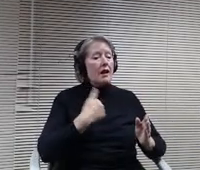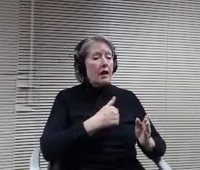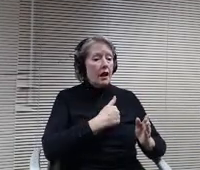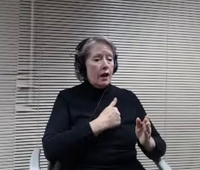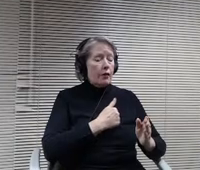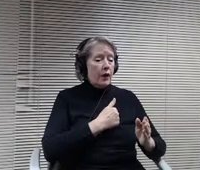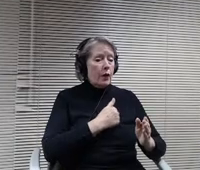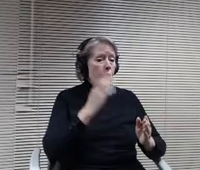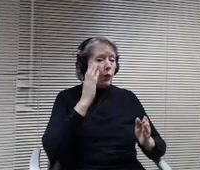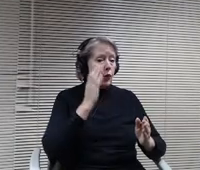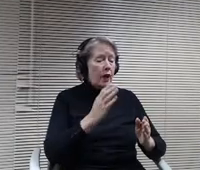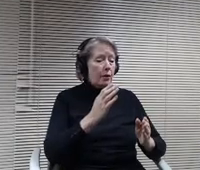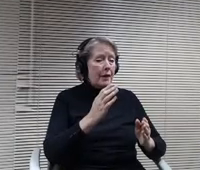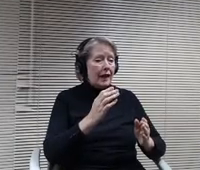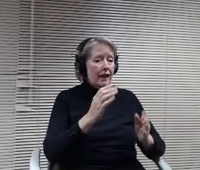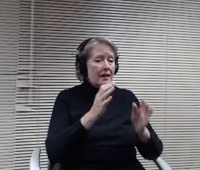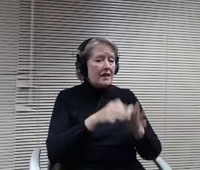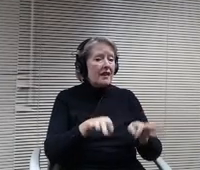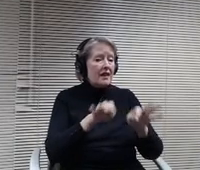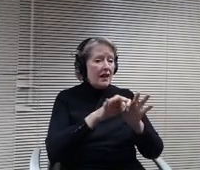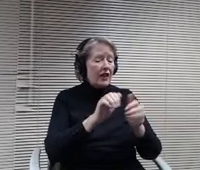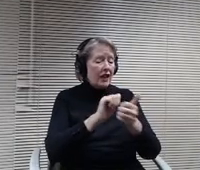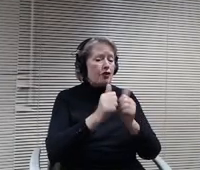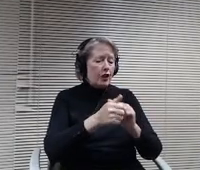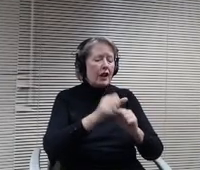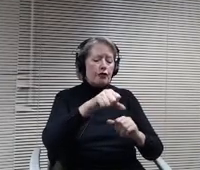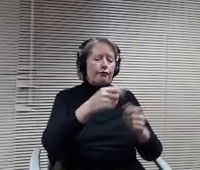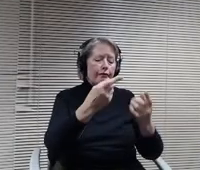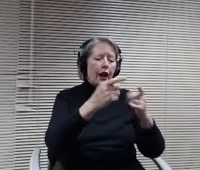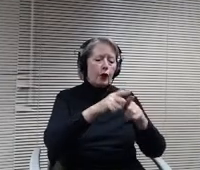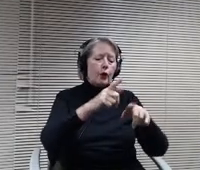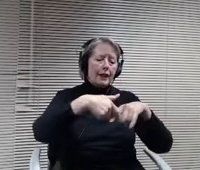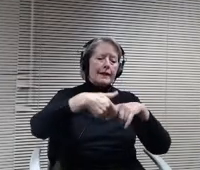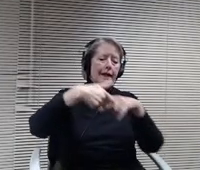would agree with this so we could table it and work it at